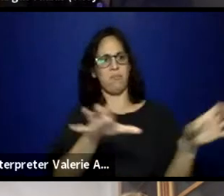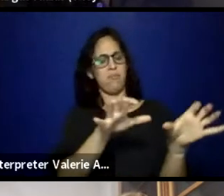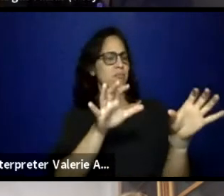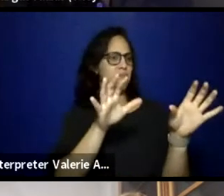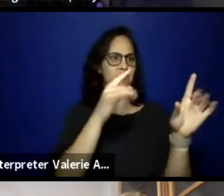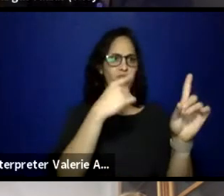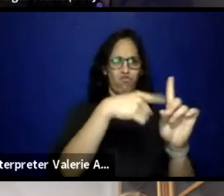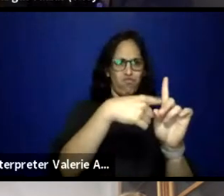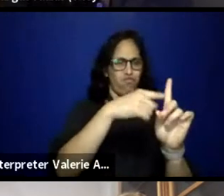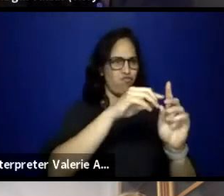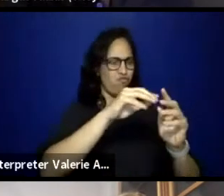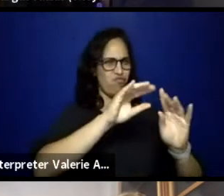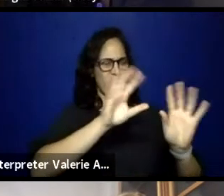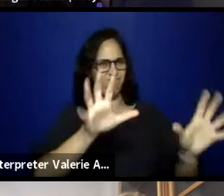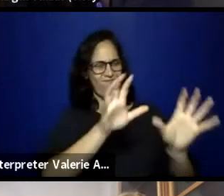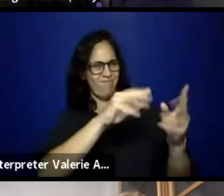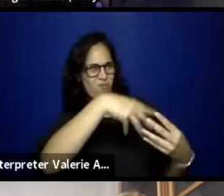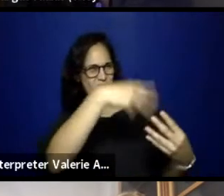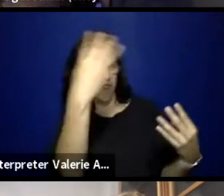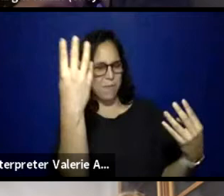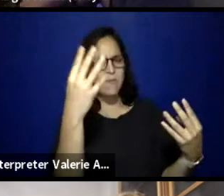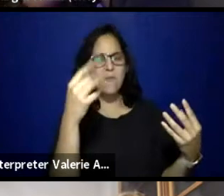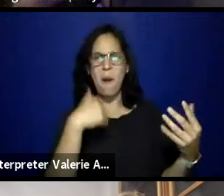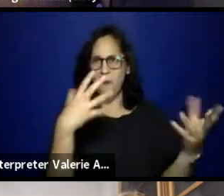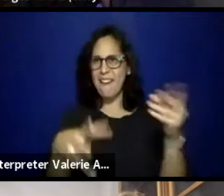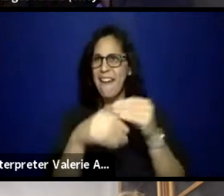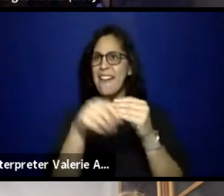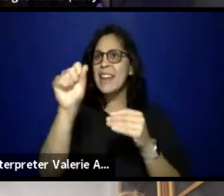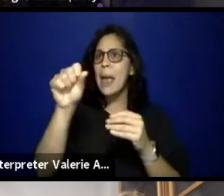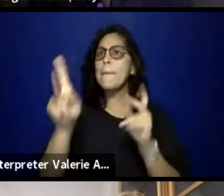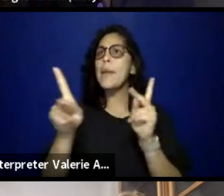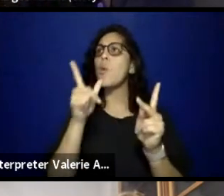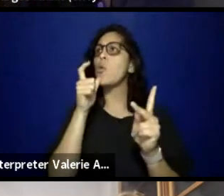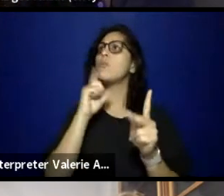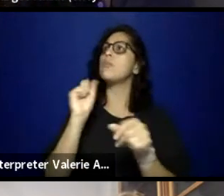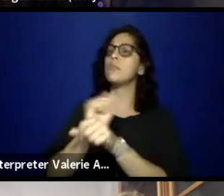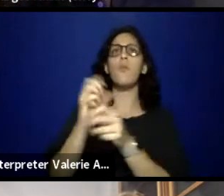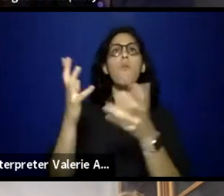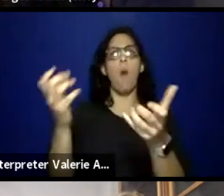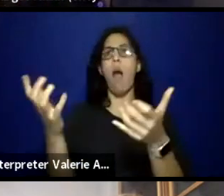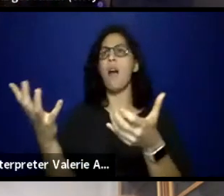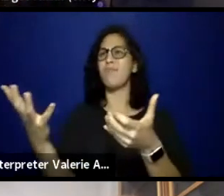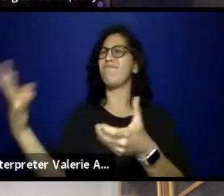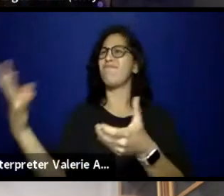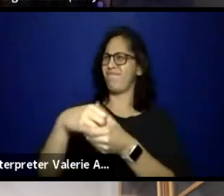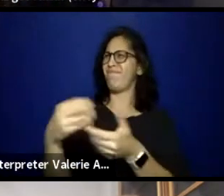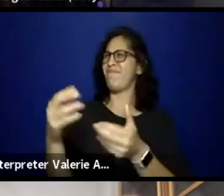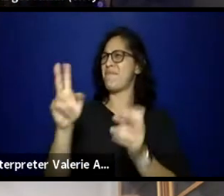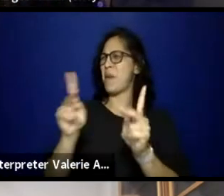The like, yes, folks seeking inclusivity and doing the actual work on the ground,